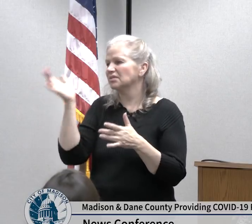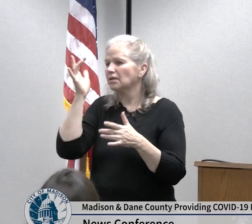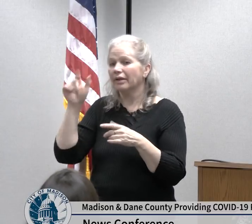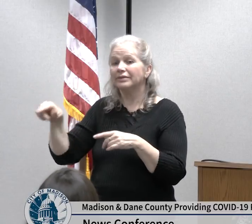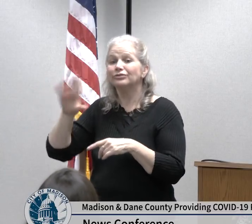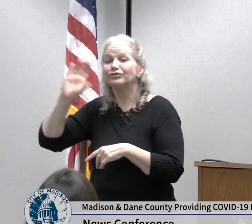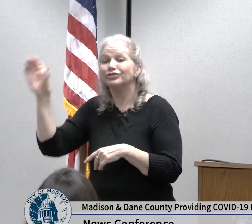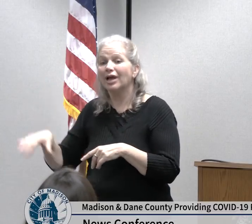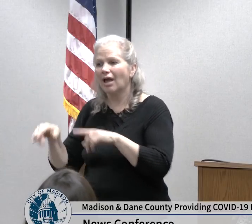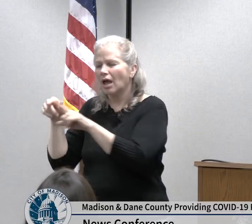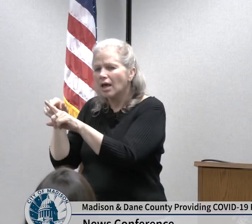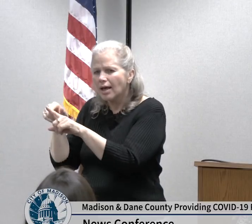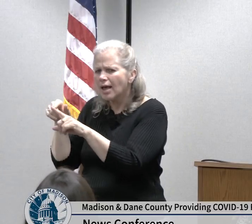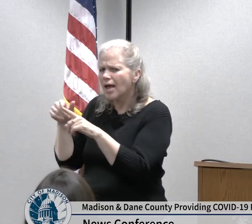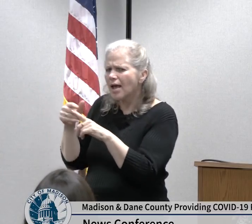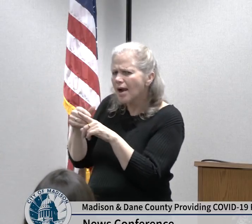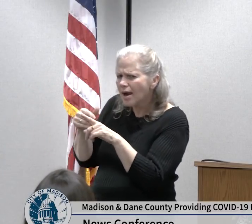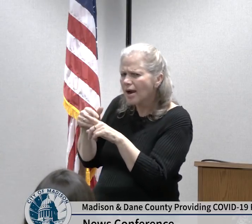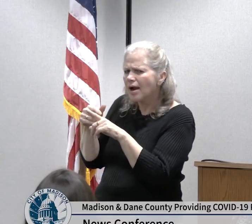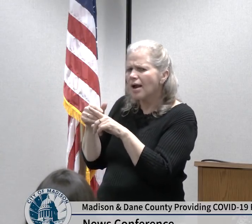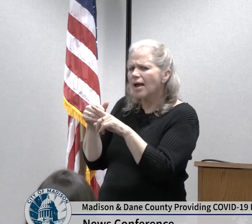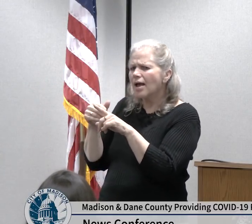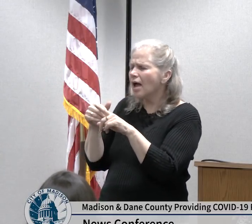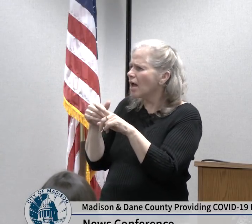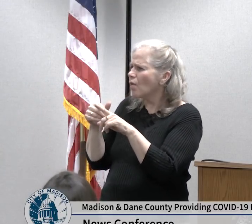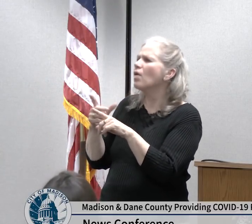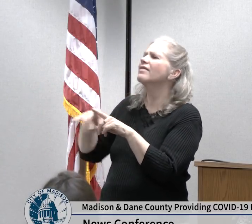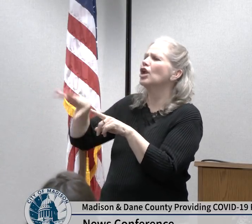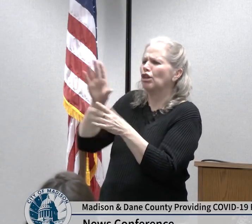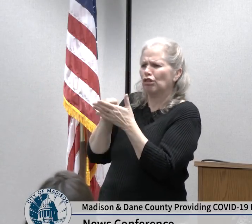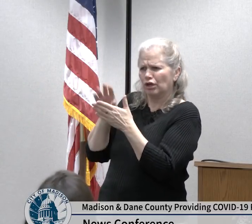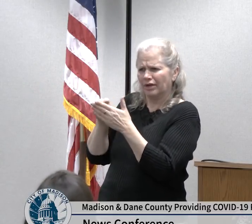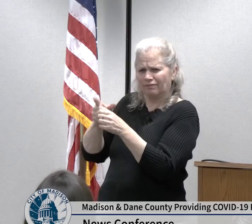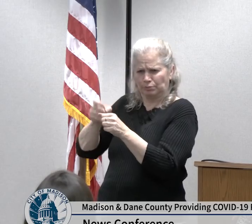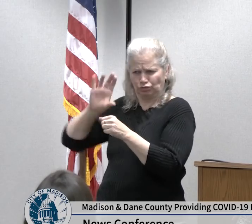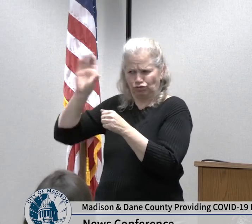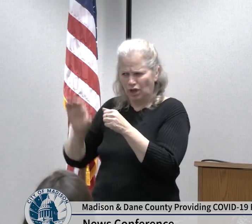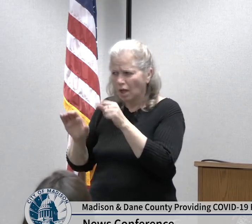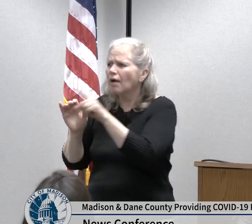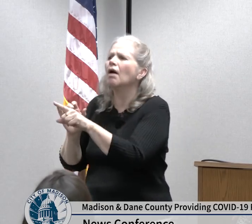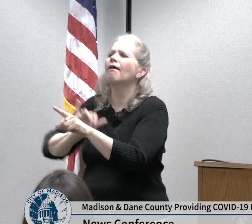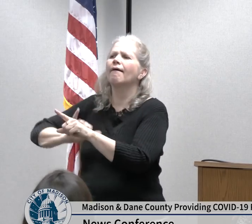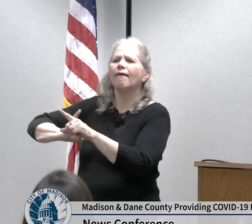transmission on Sunday and as we get ready here in Madison and Dane County